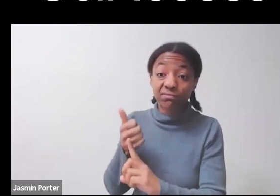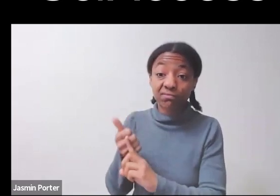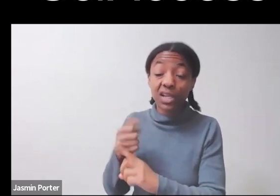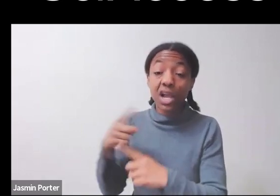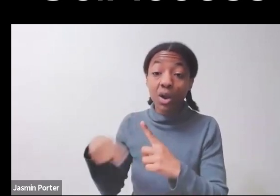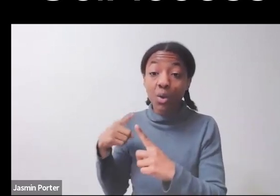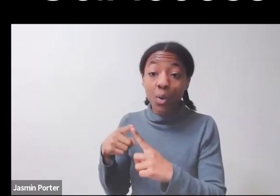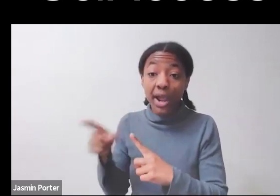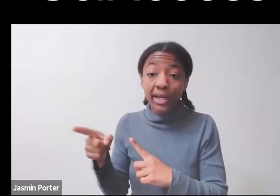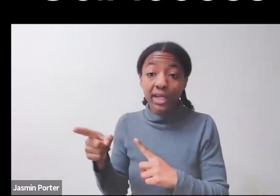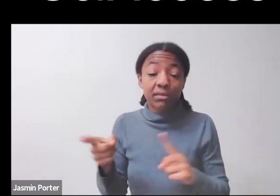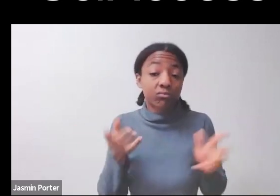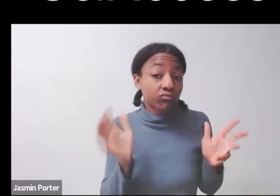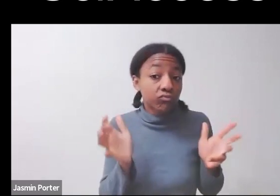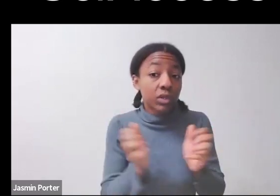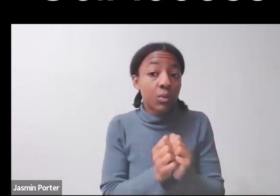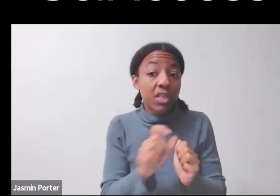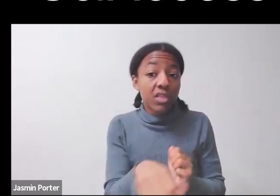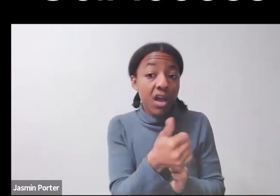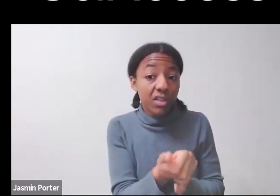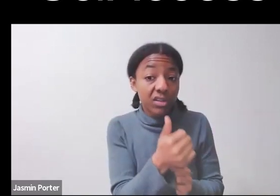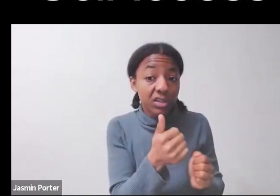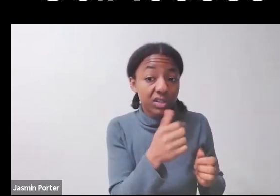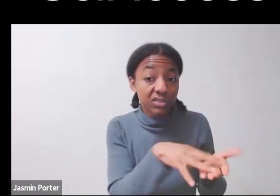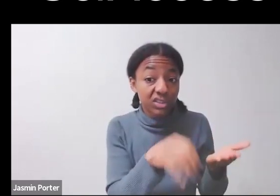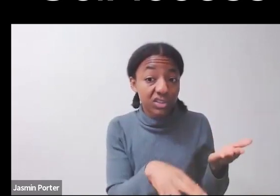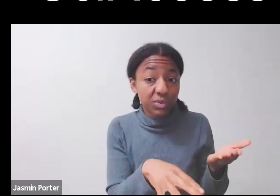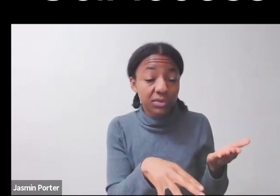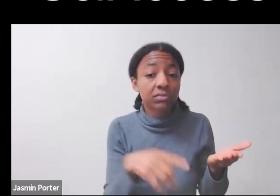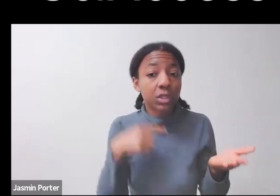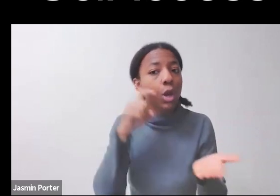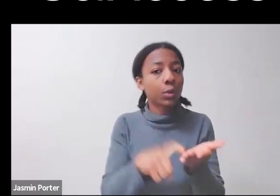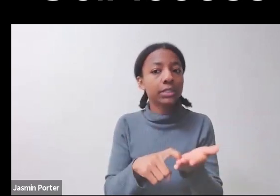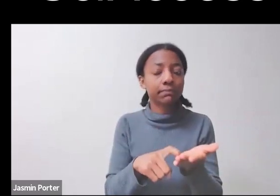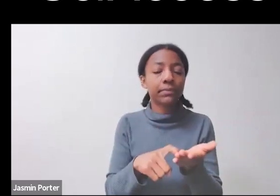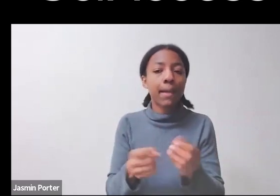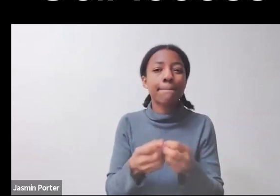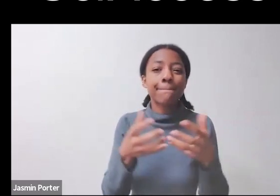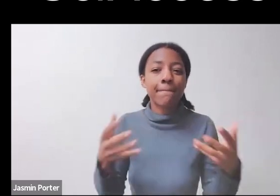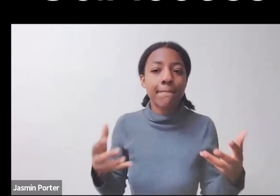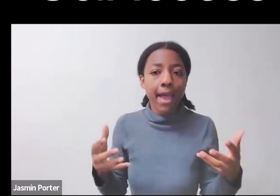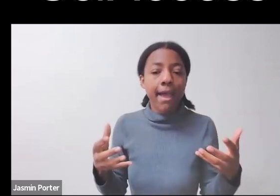so there's the intersection of Latin [?] and disability. When he talked to these students